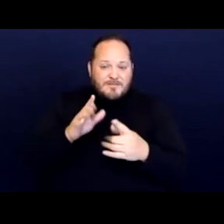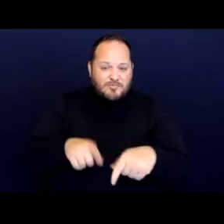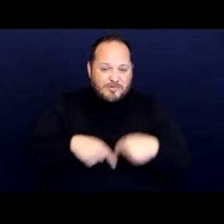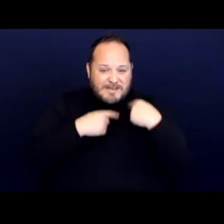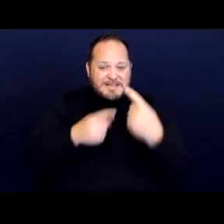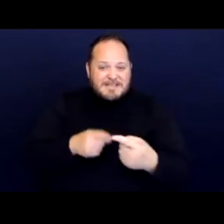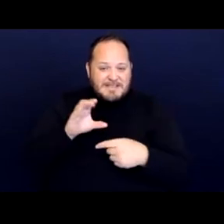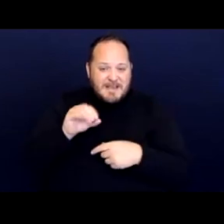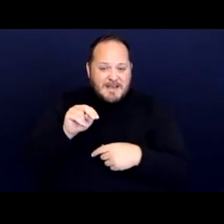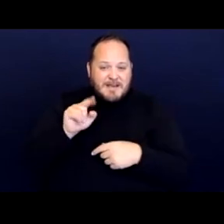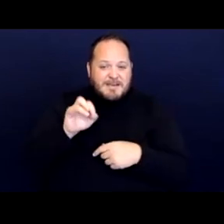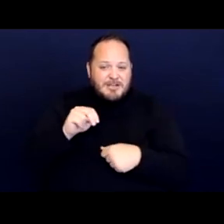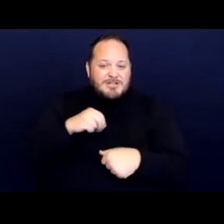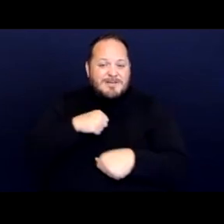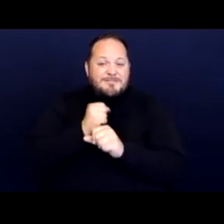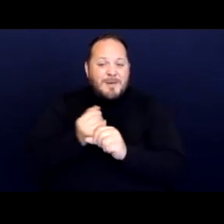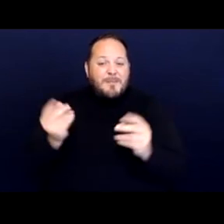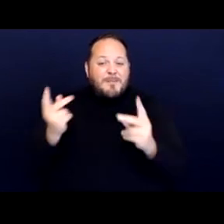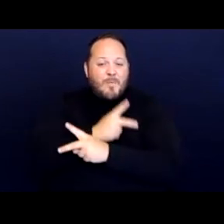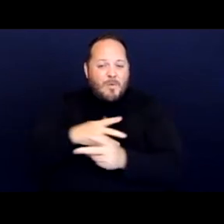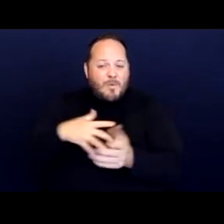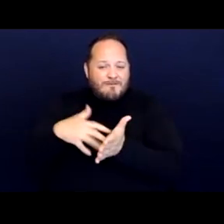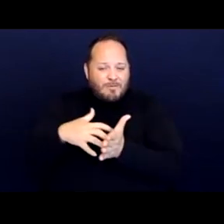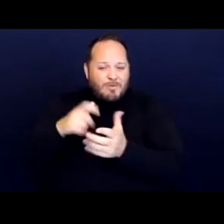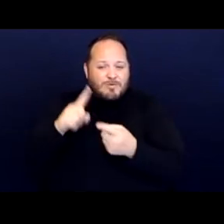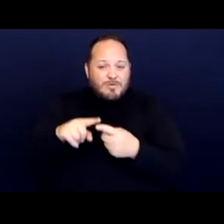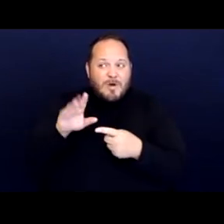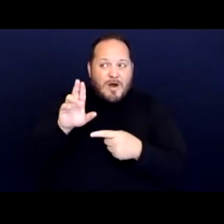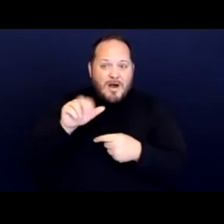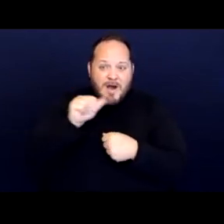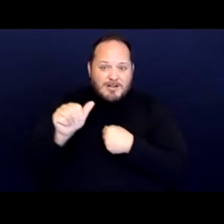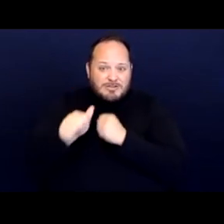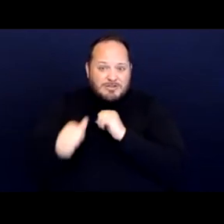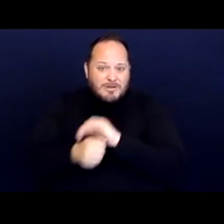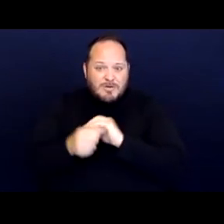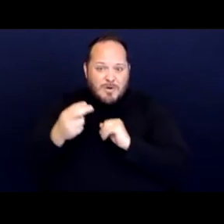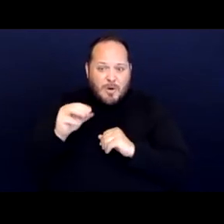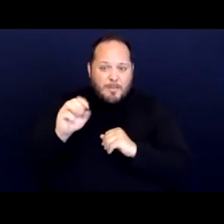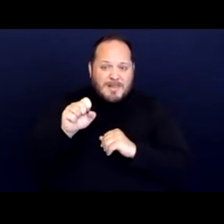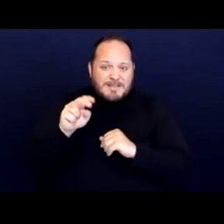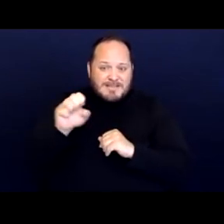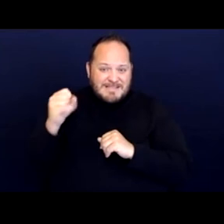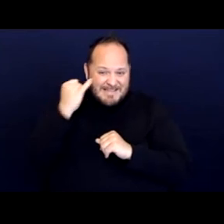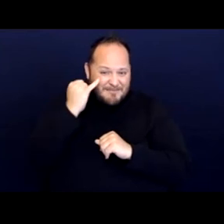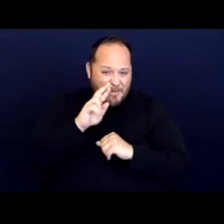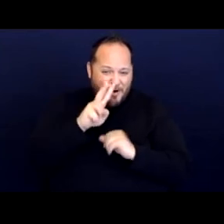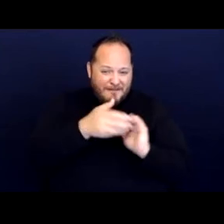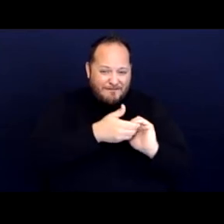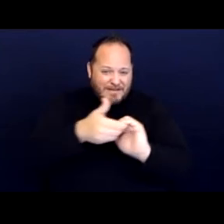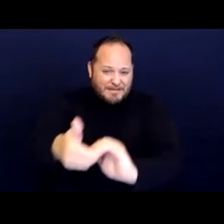make them more vulnerable to unsheltered homelessness. If their RVs are impounded, and then number three